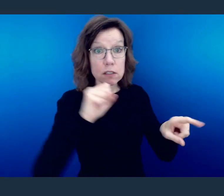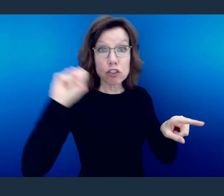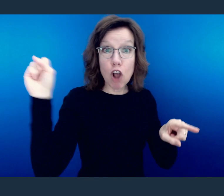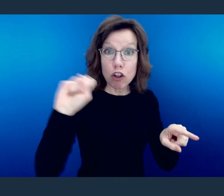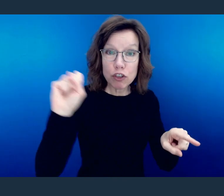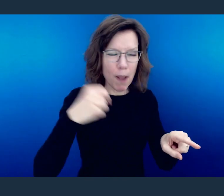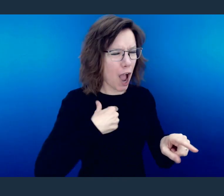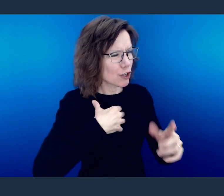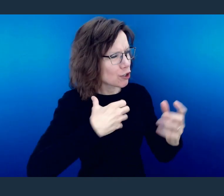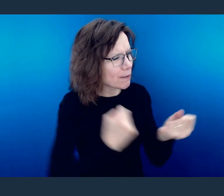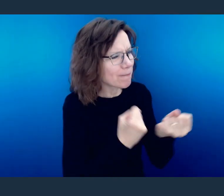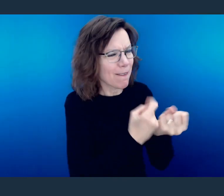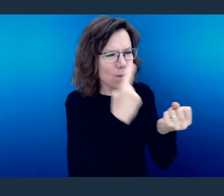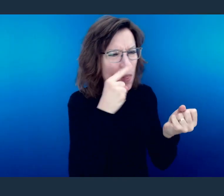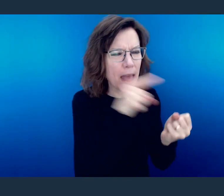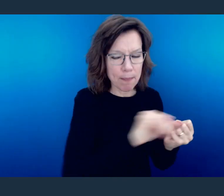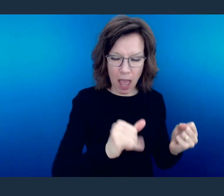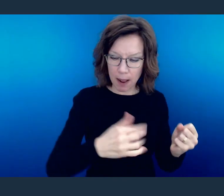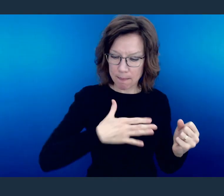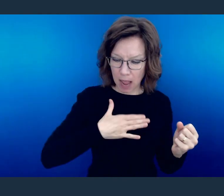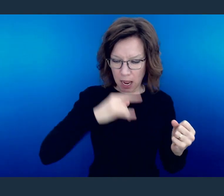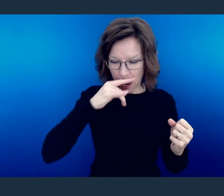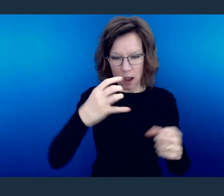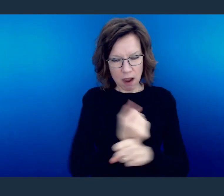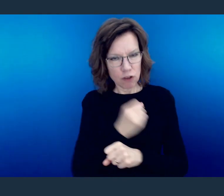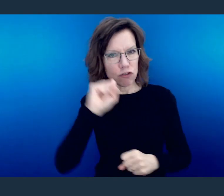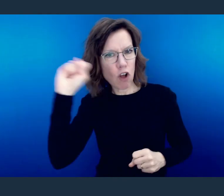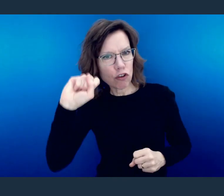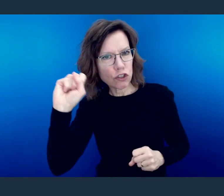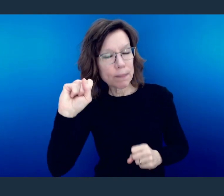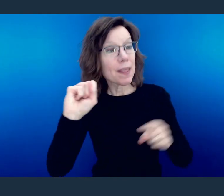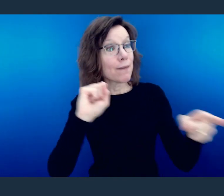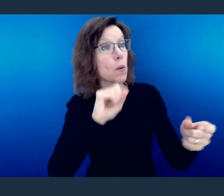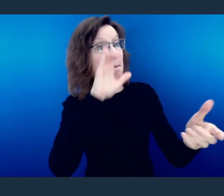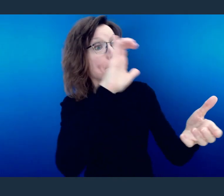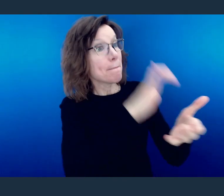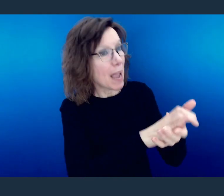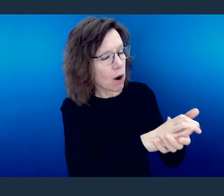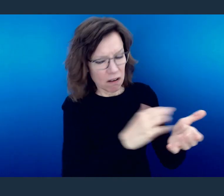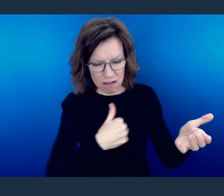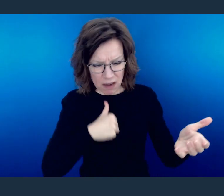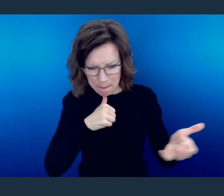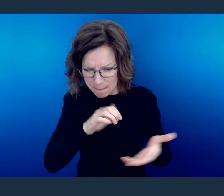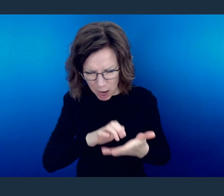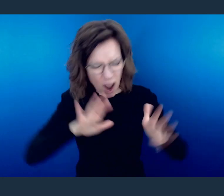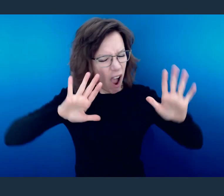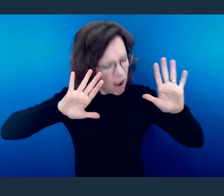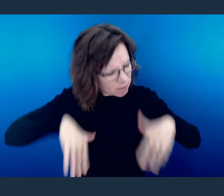When someone else gets married and you maybe wanted to get married or are waiting to get married, rejoice like it's you getting married.